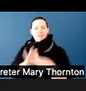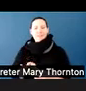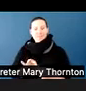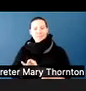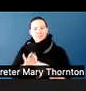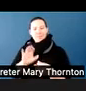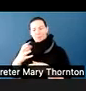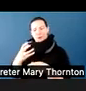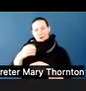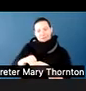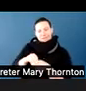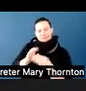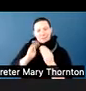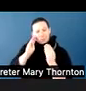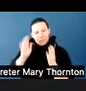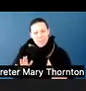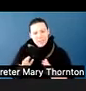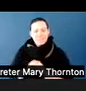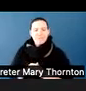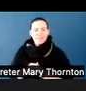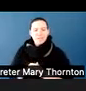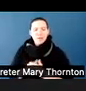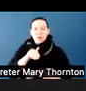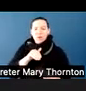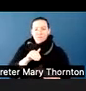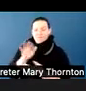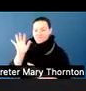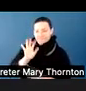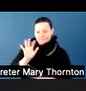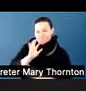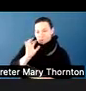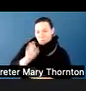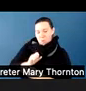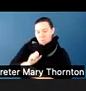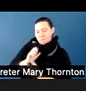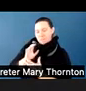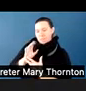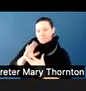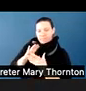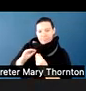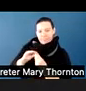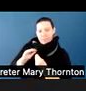It has been presented as this linear spectrum from essentially more autistic to less autistic.